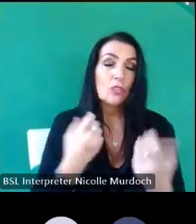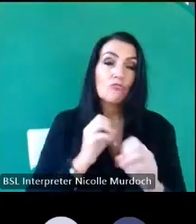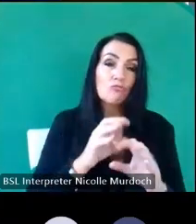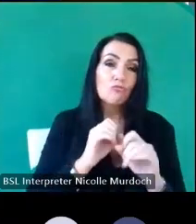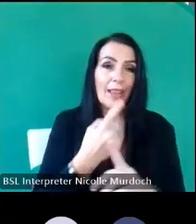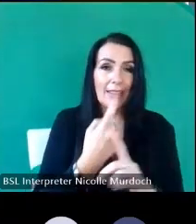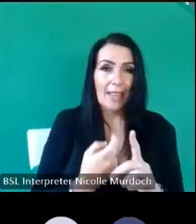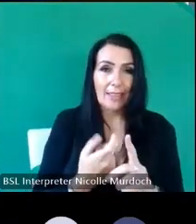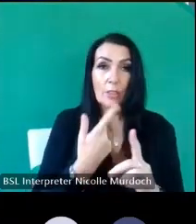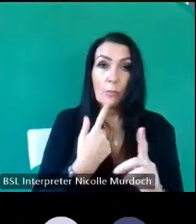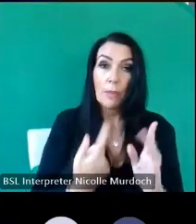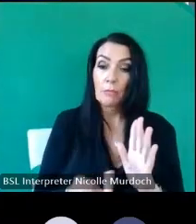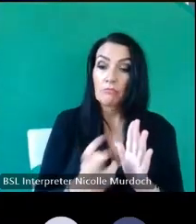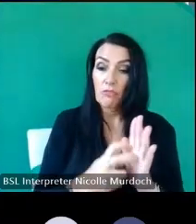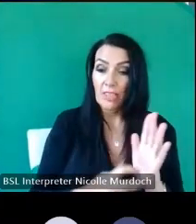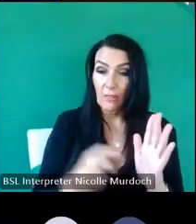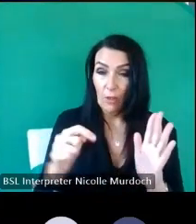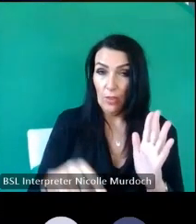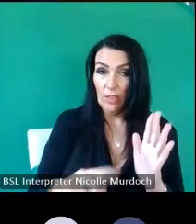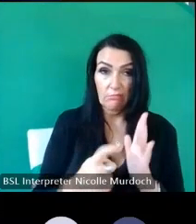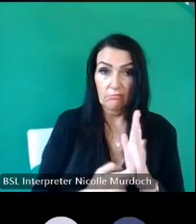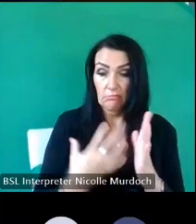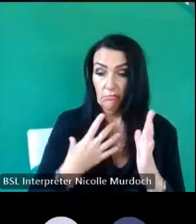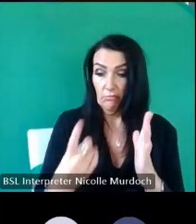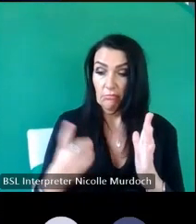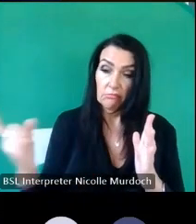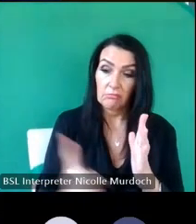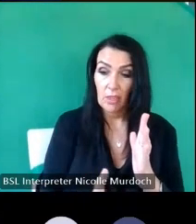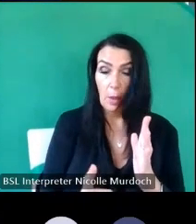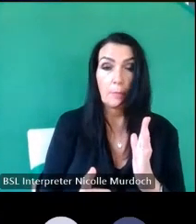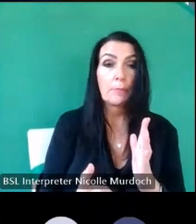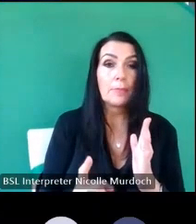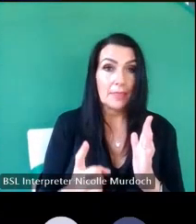up in advance or you can come down on the day so we're going to run through the people that